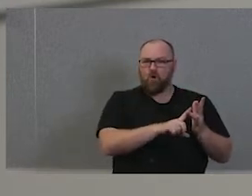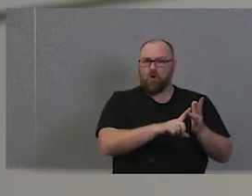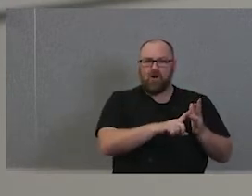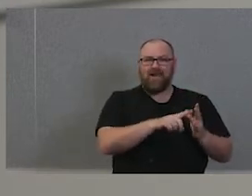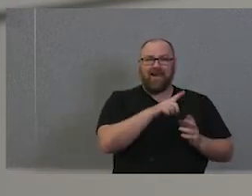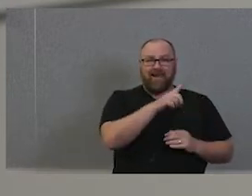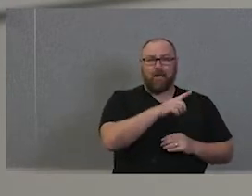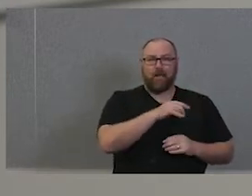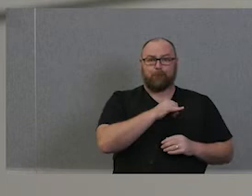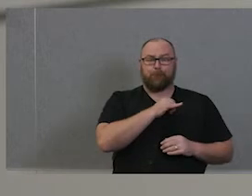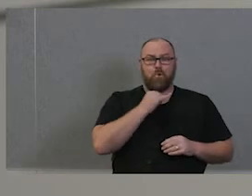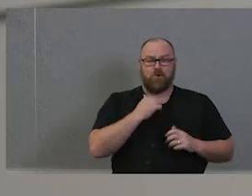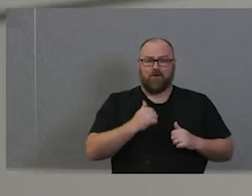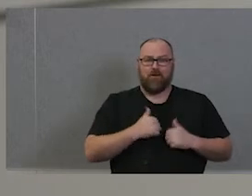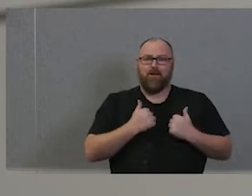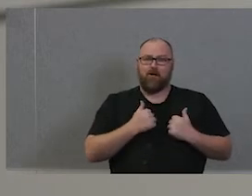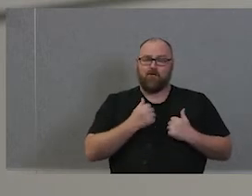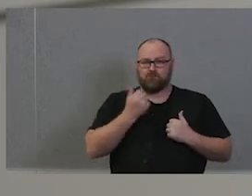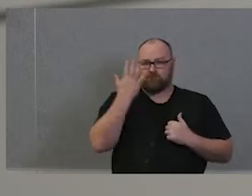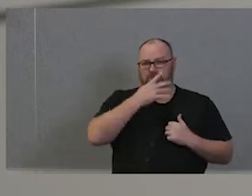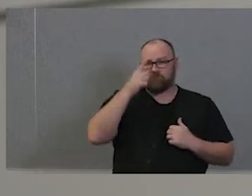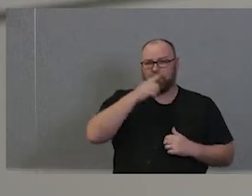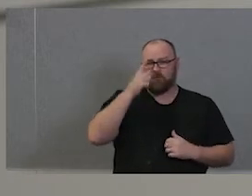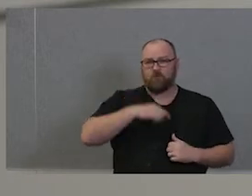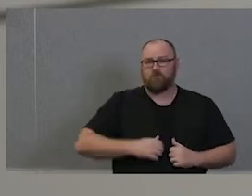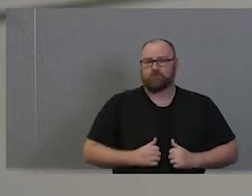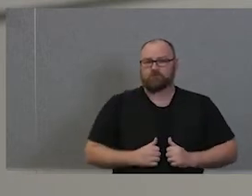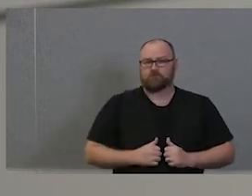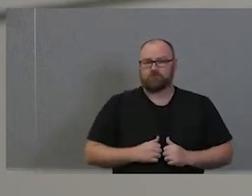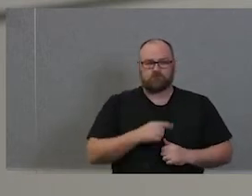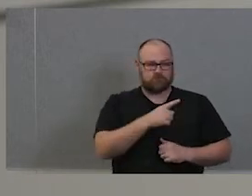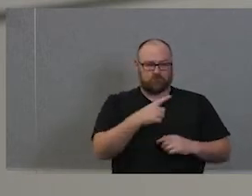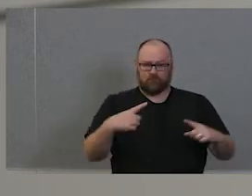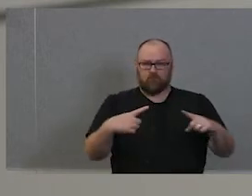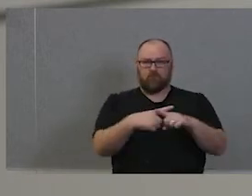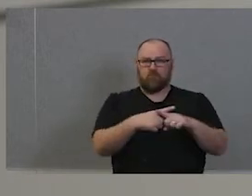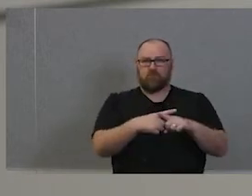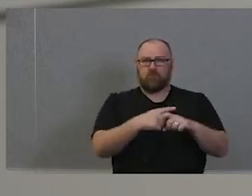our countrymen on the television that same day and created so much misery in the middle of the center